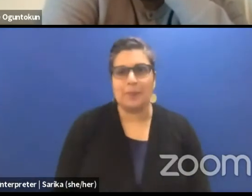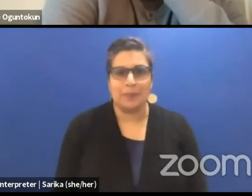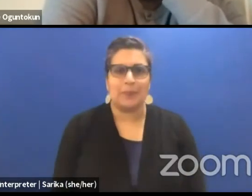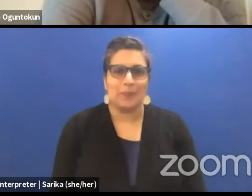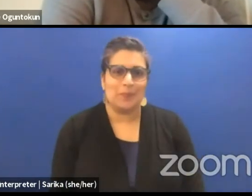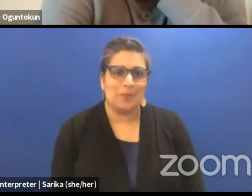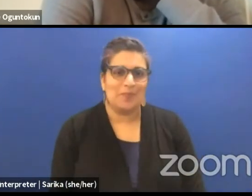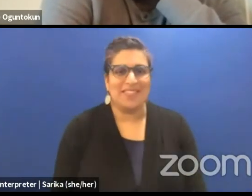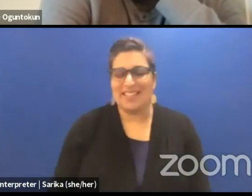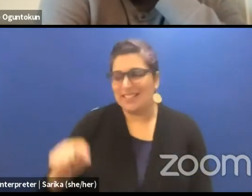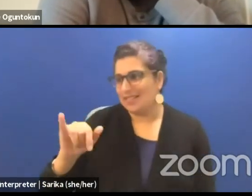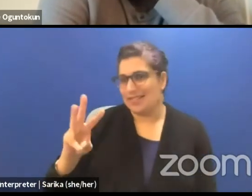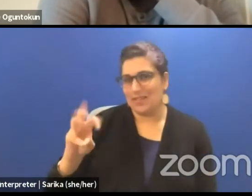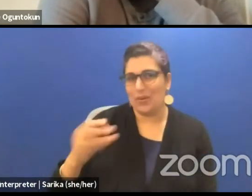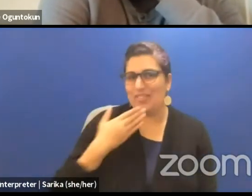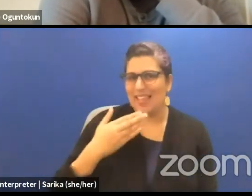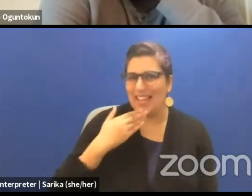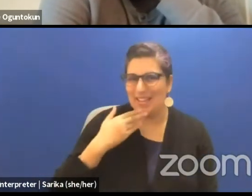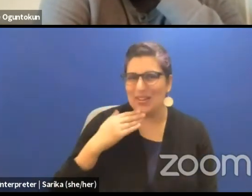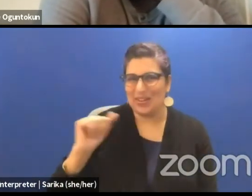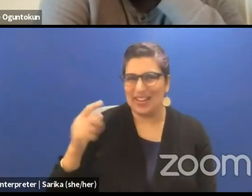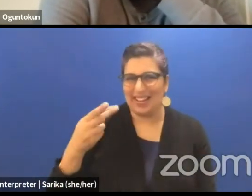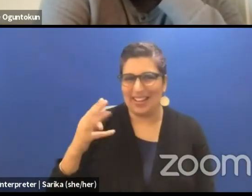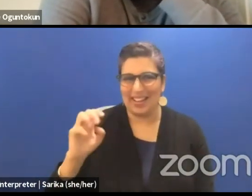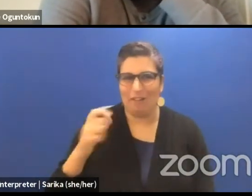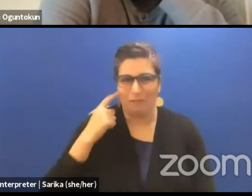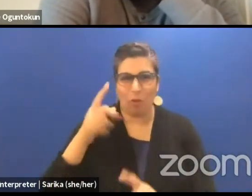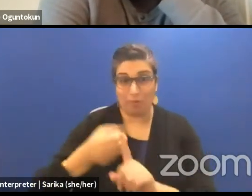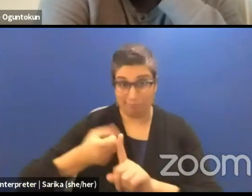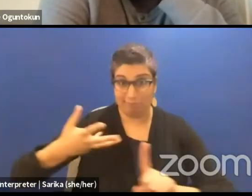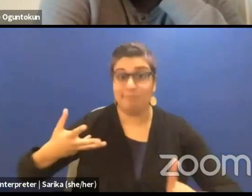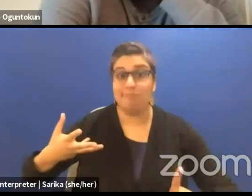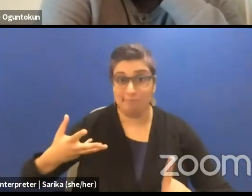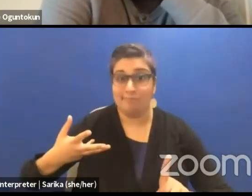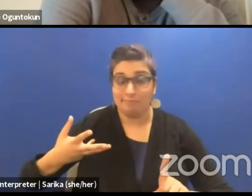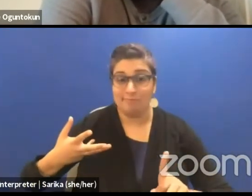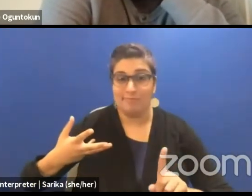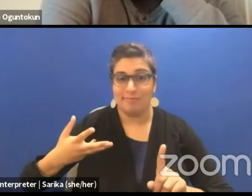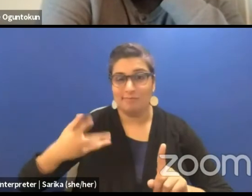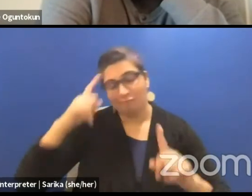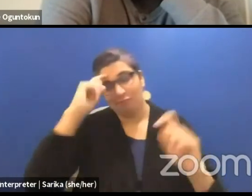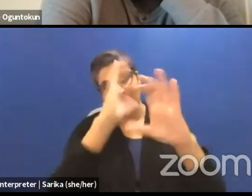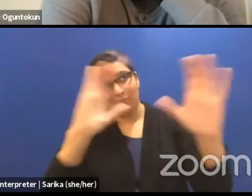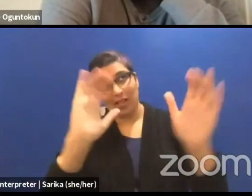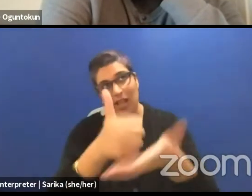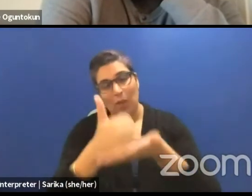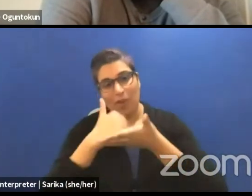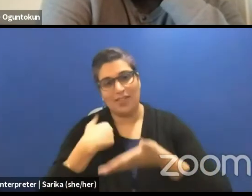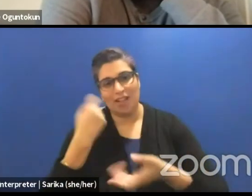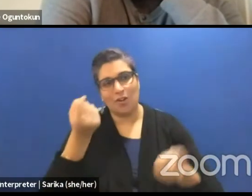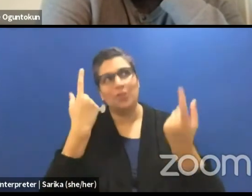Thank you Adham for that, for giving us more context because then that sort of also help us to understand where you're coming from.